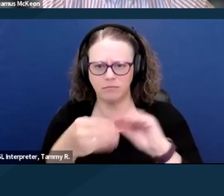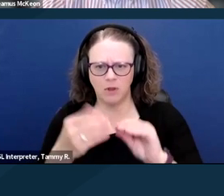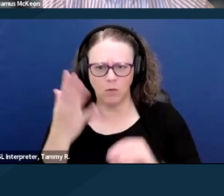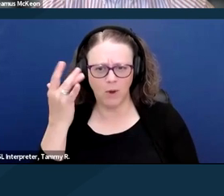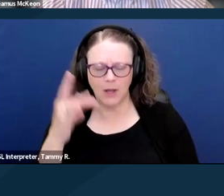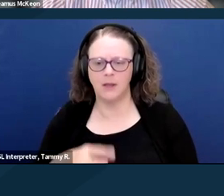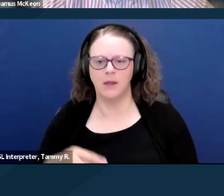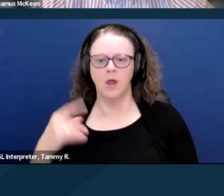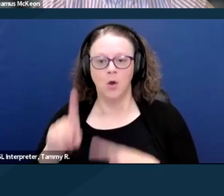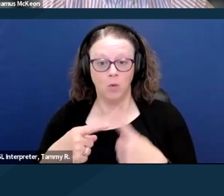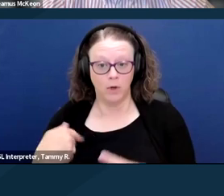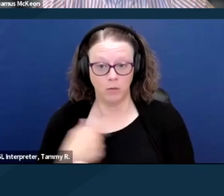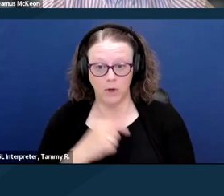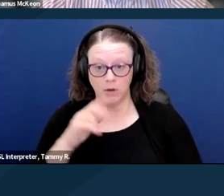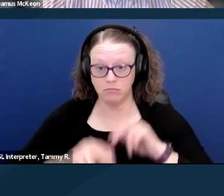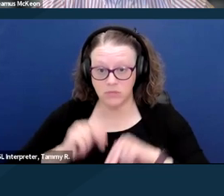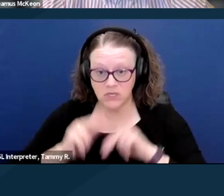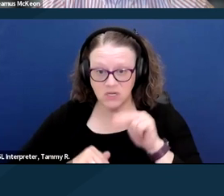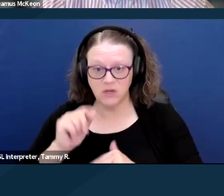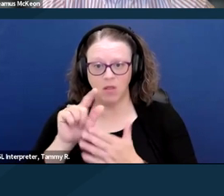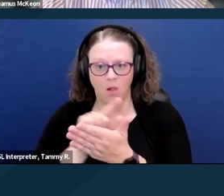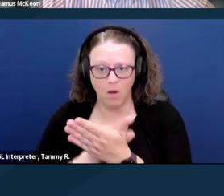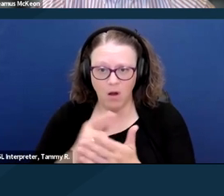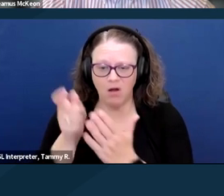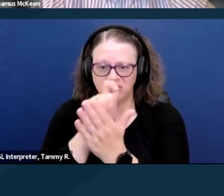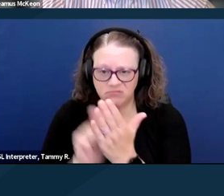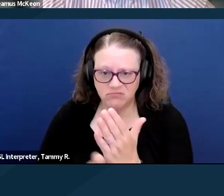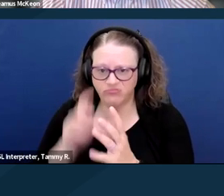as we work to build this legislation is that it's really,